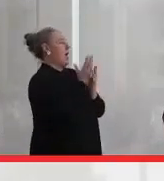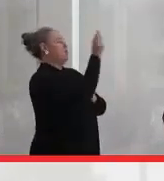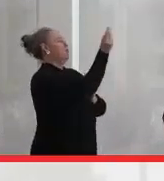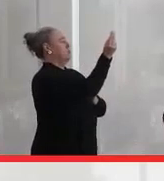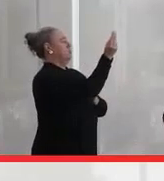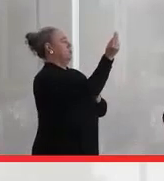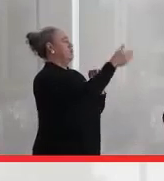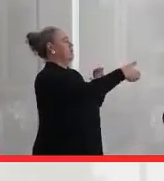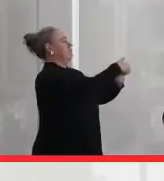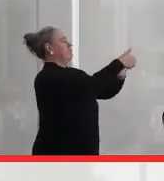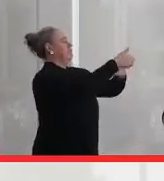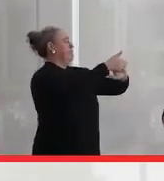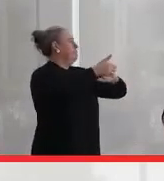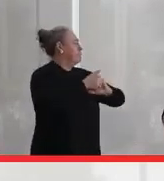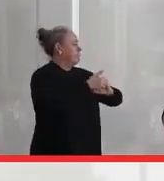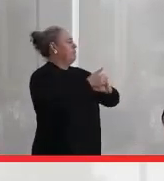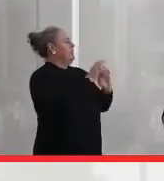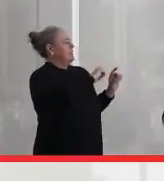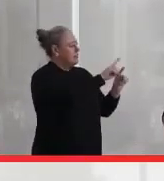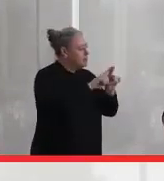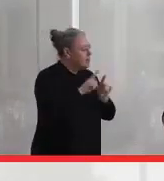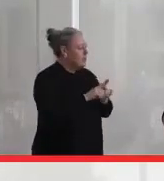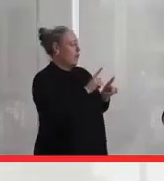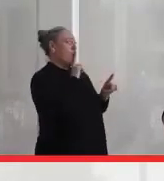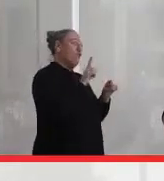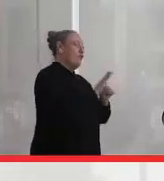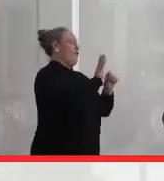I know you have sort of a whole other life outside of Queen's.